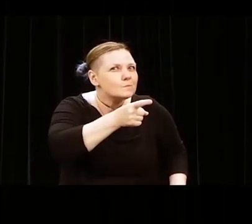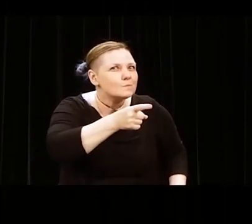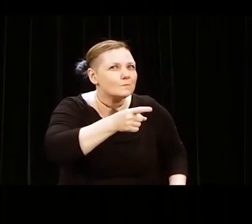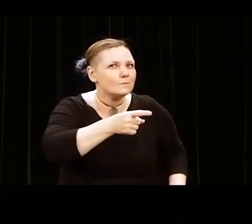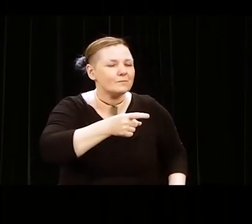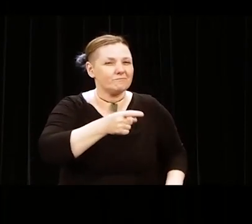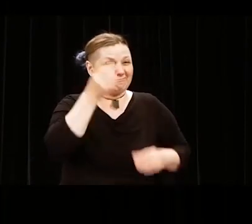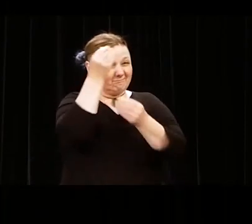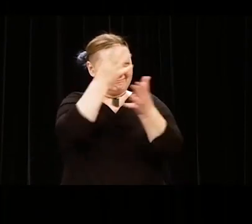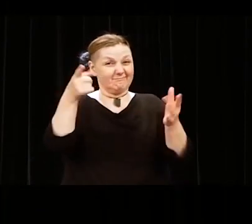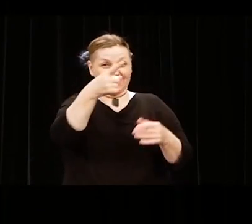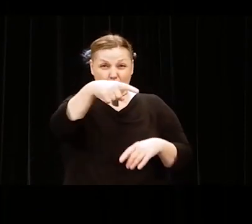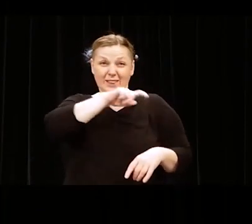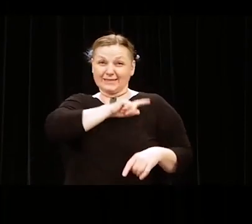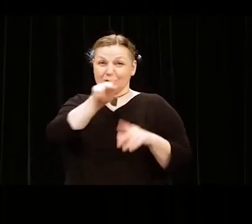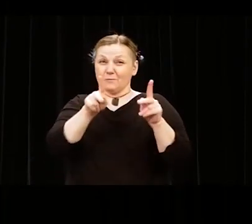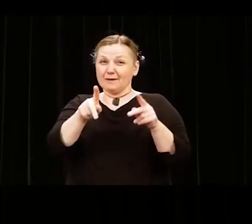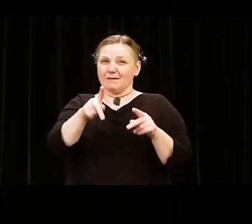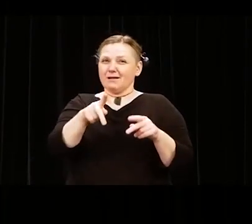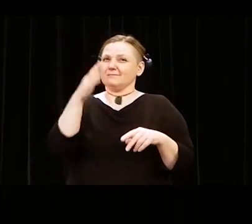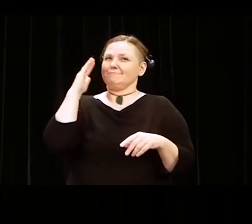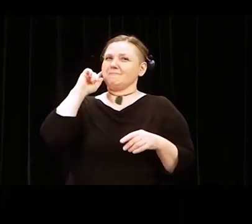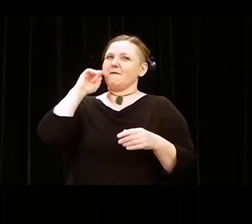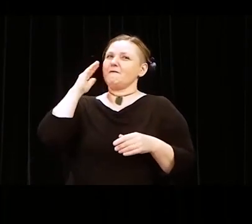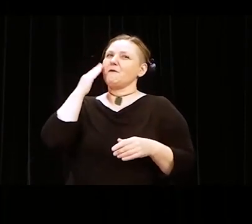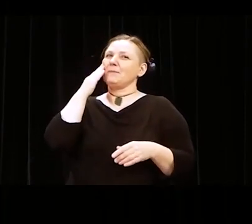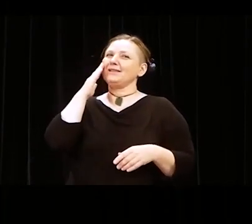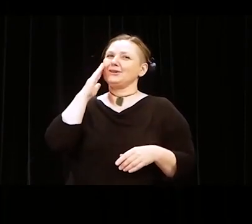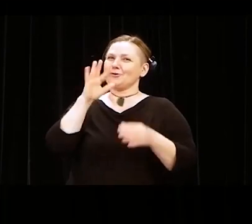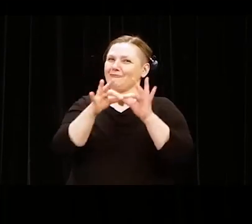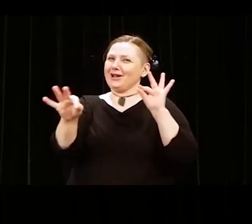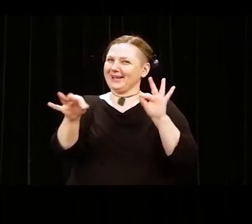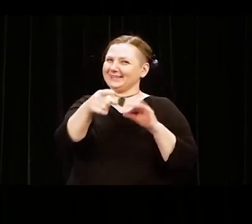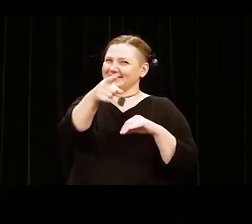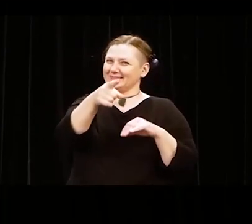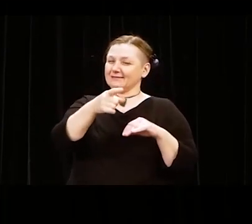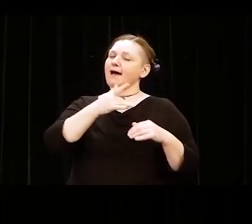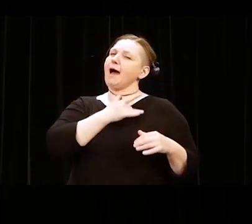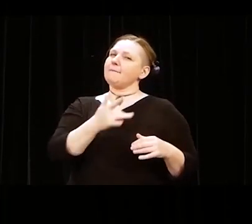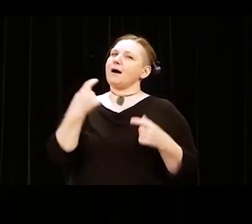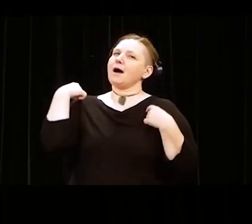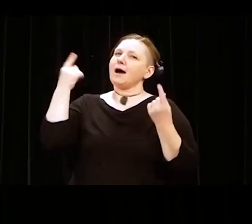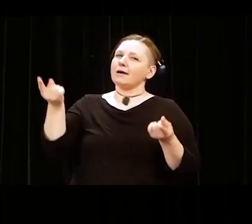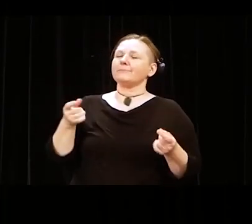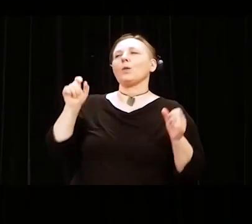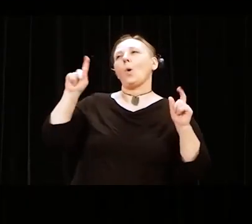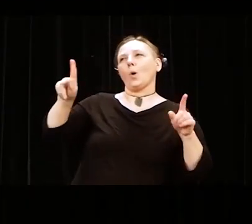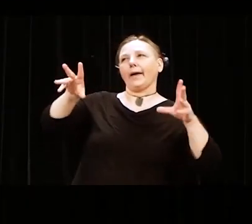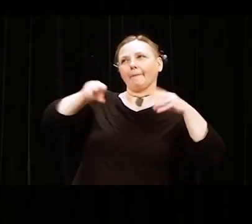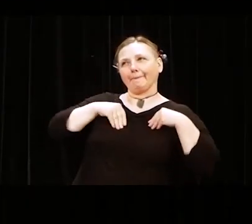For my Latino folks in the room, you know what I mean? My usual response was "OK, love ya."